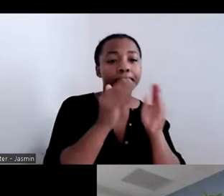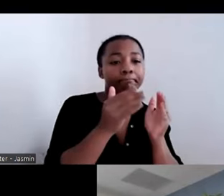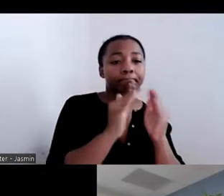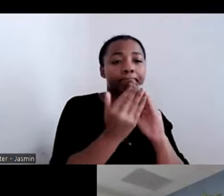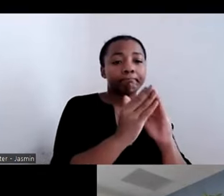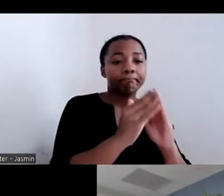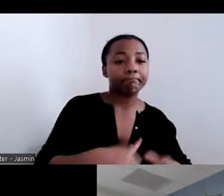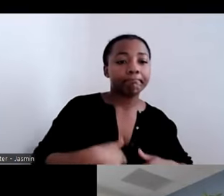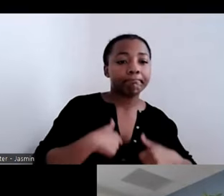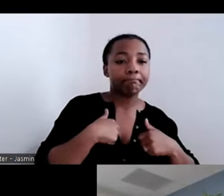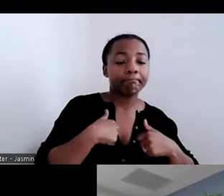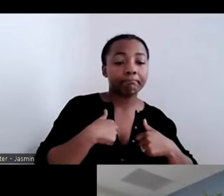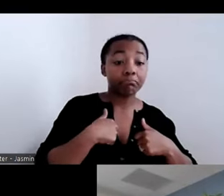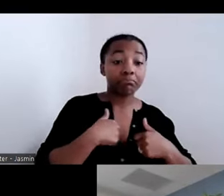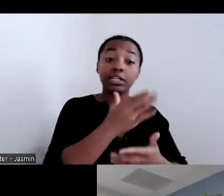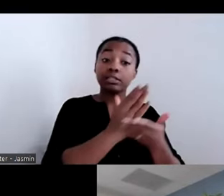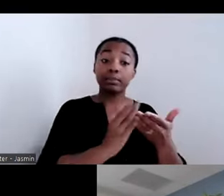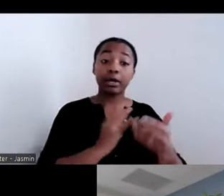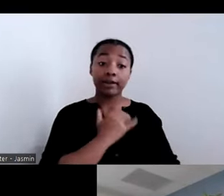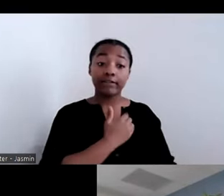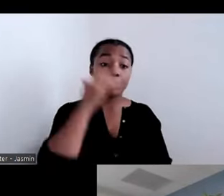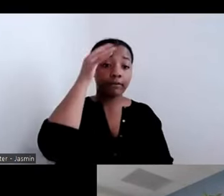but a part of our practice, part of our payment structure.